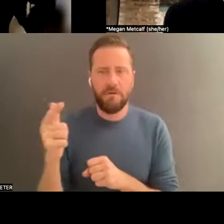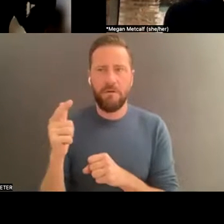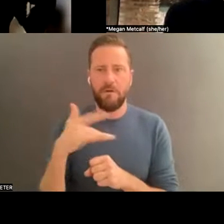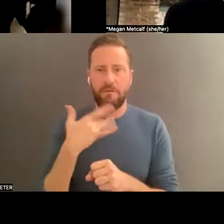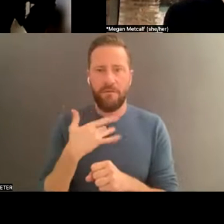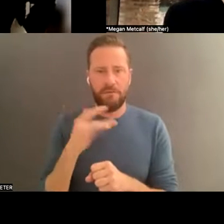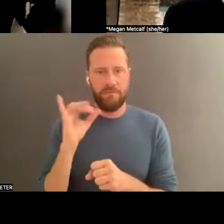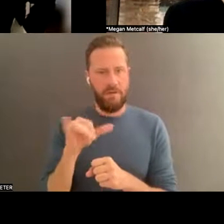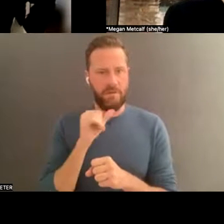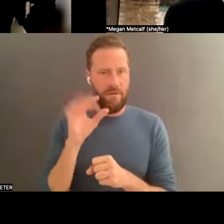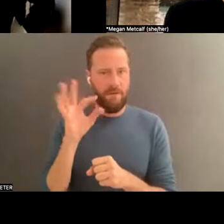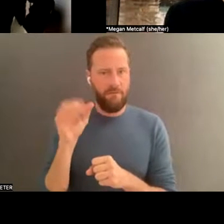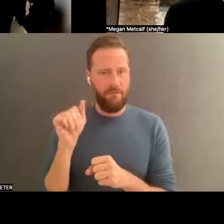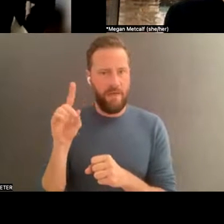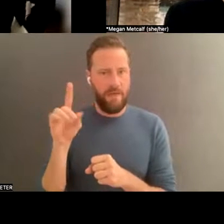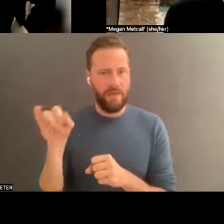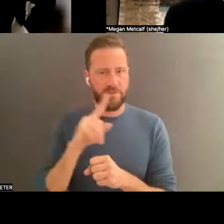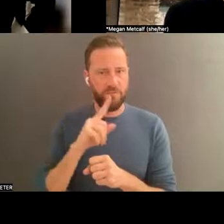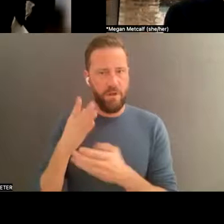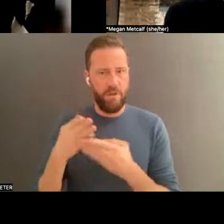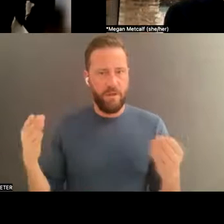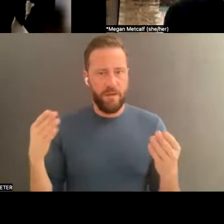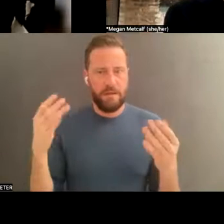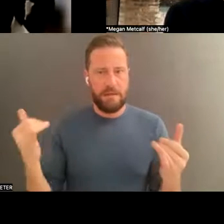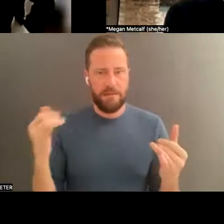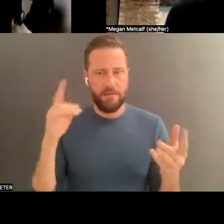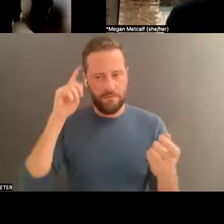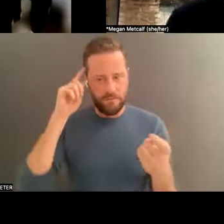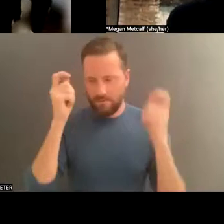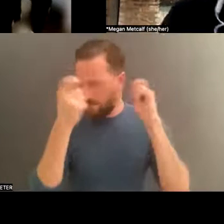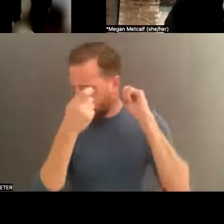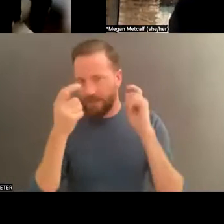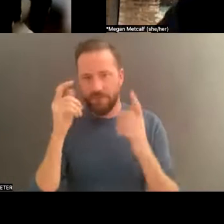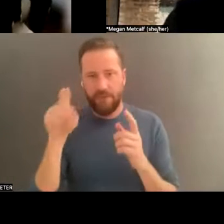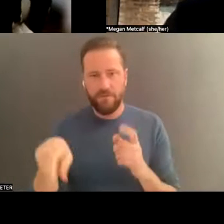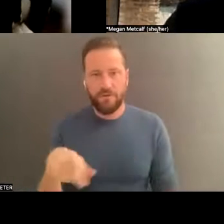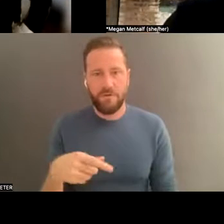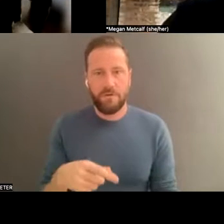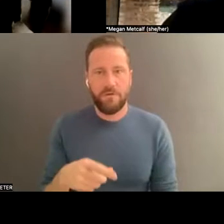the game, you know? >> Muna Tseng: Yeah. Mark, I think that that's really true that